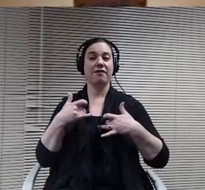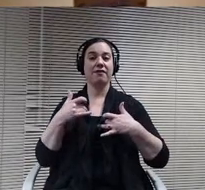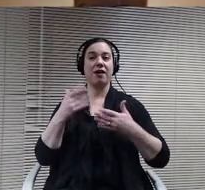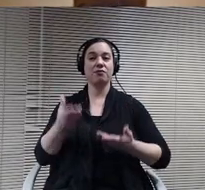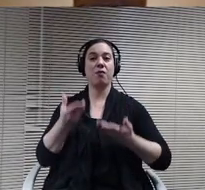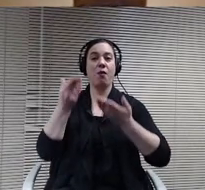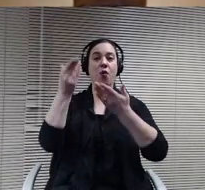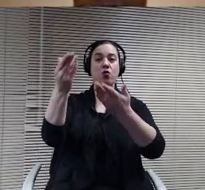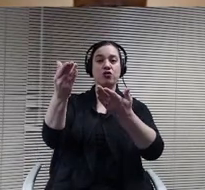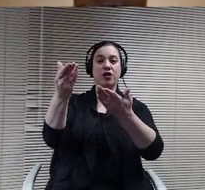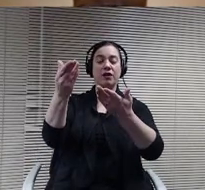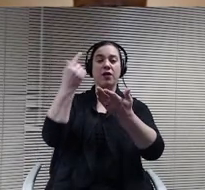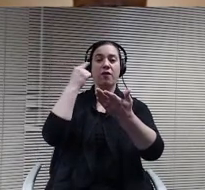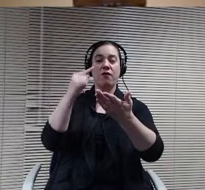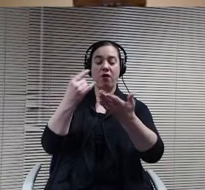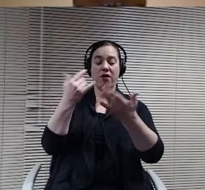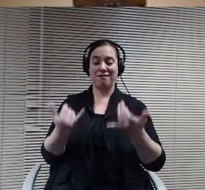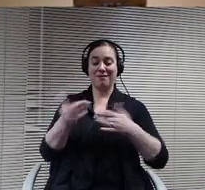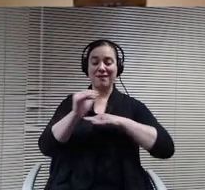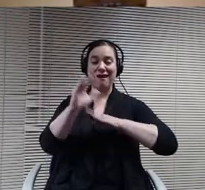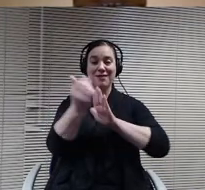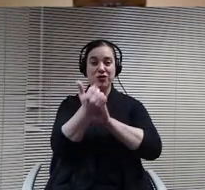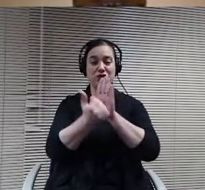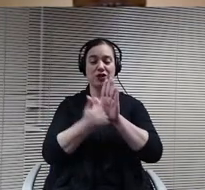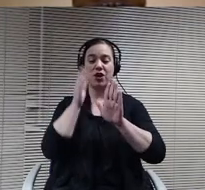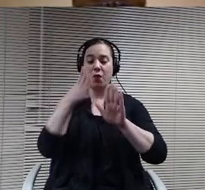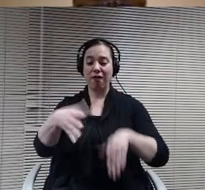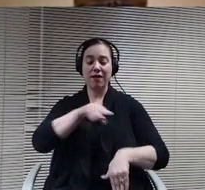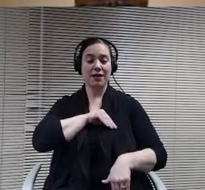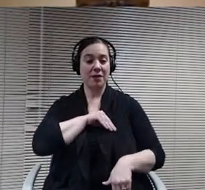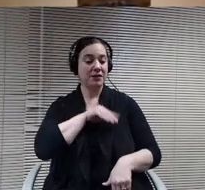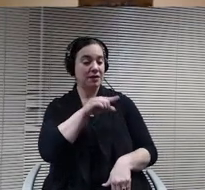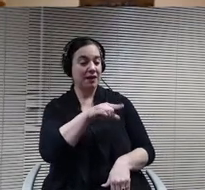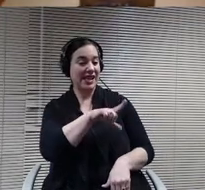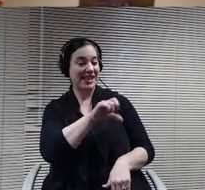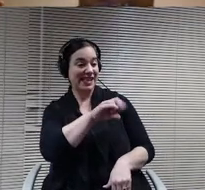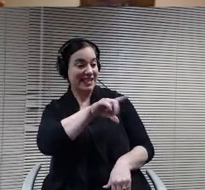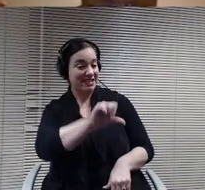thank you Lisa. Is there a second mark? Thank you very